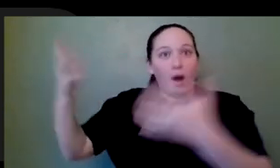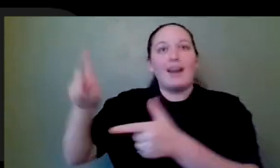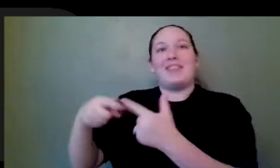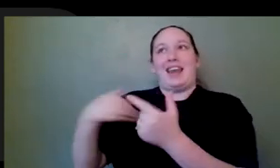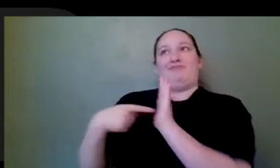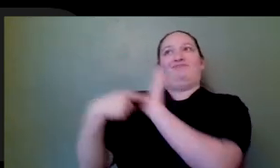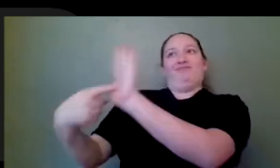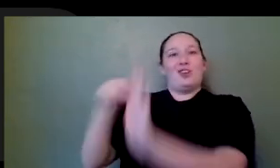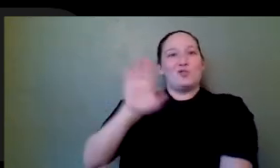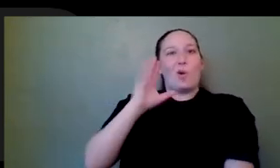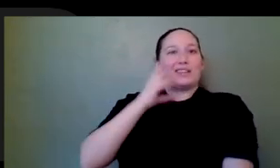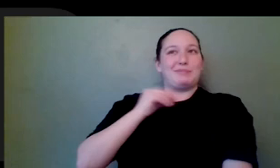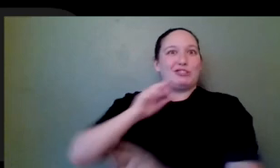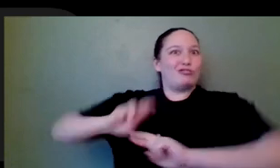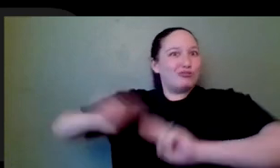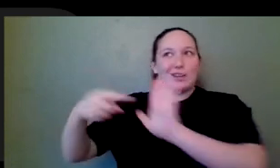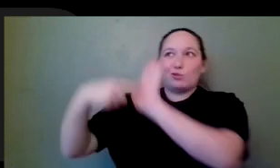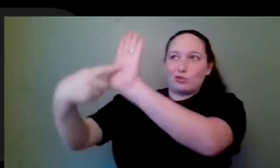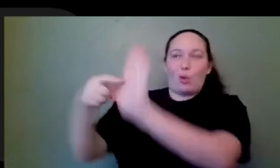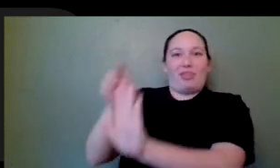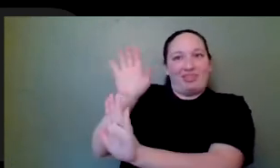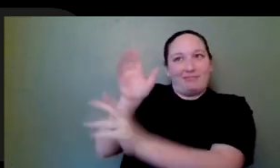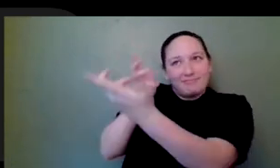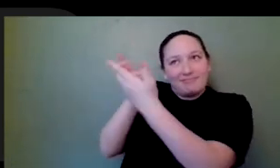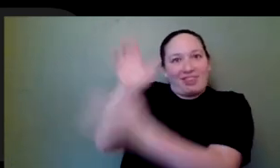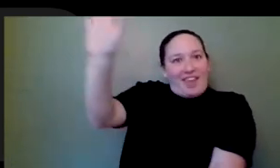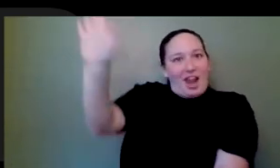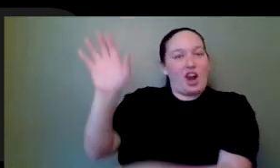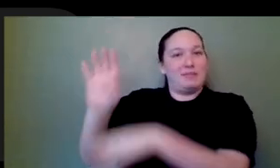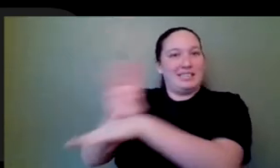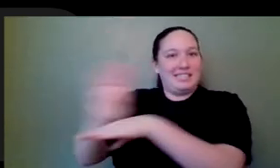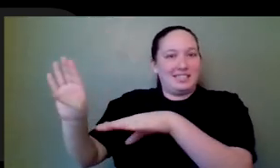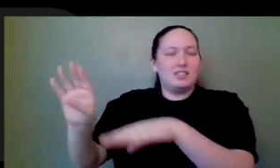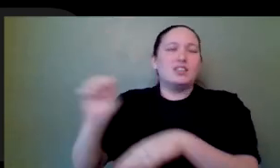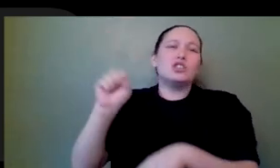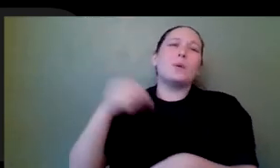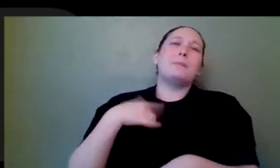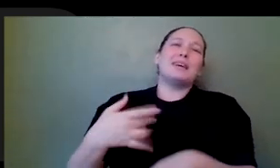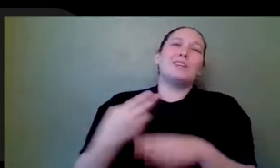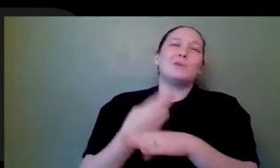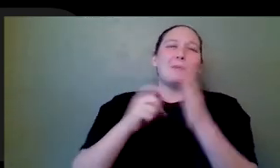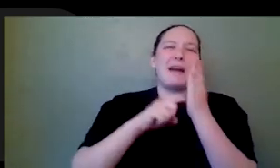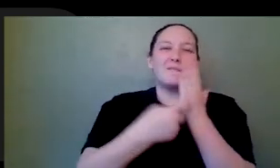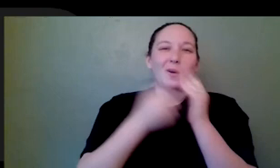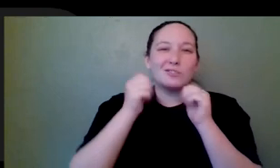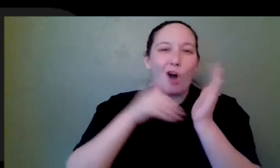show them. So I use funny analogies and metaphors all the time. If I'm a company that builds cars